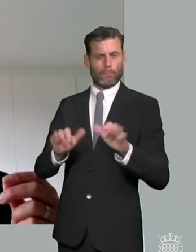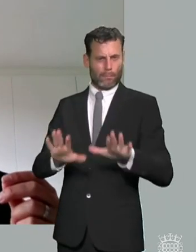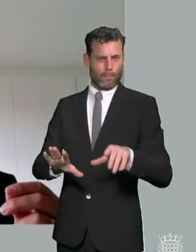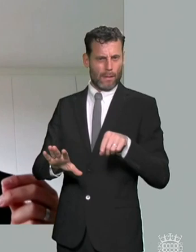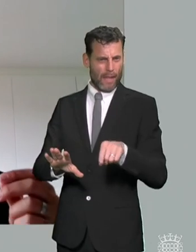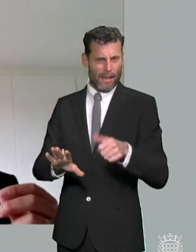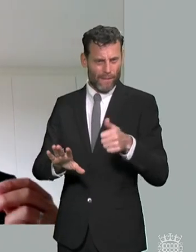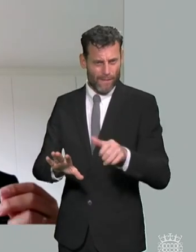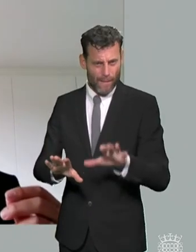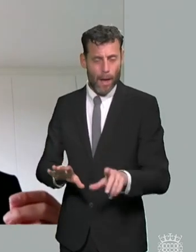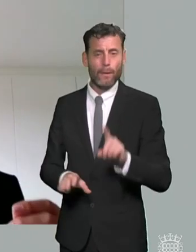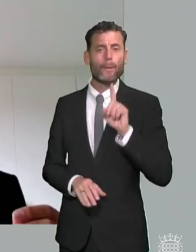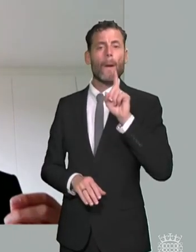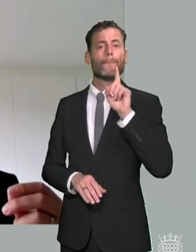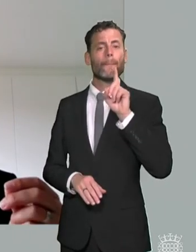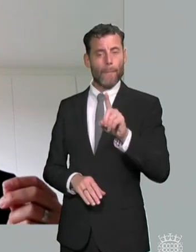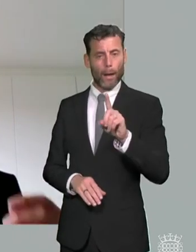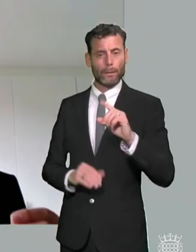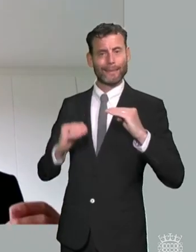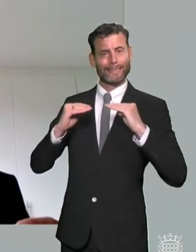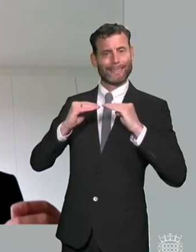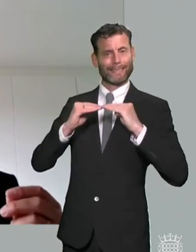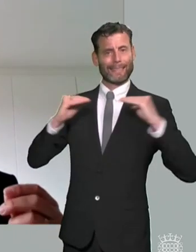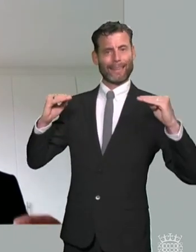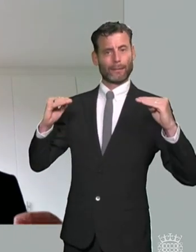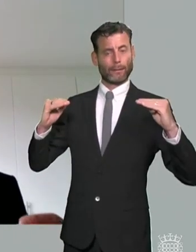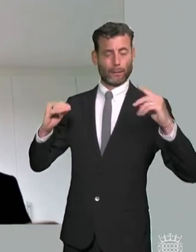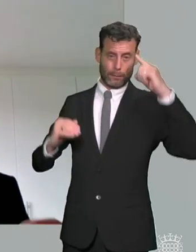of what the standards we would expect simply because local authorities do not have the